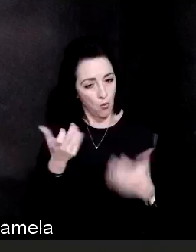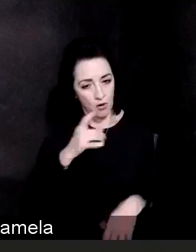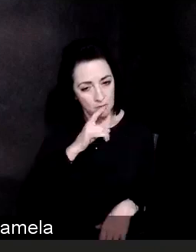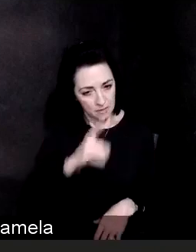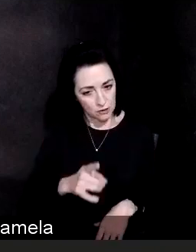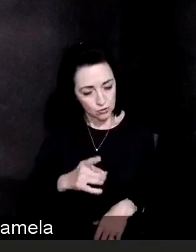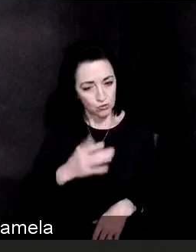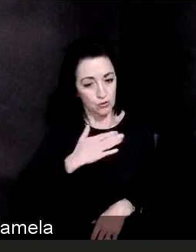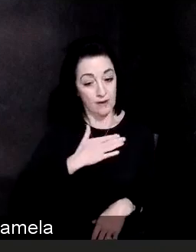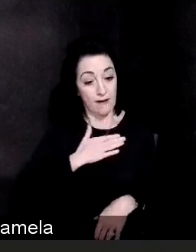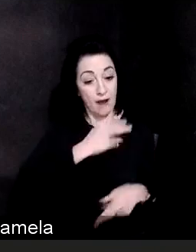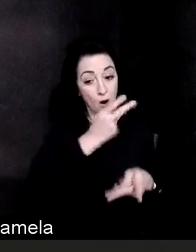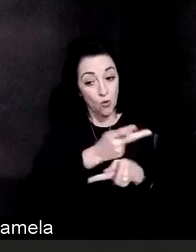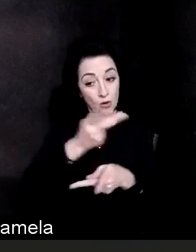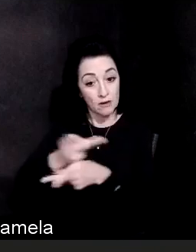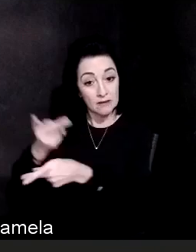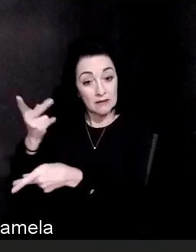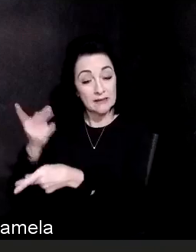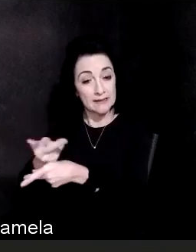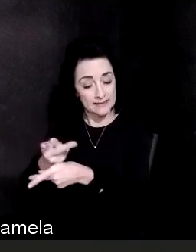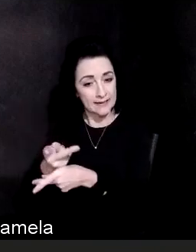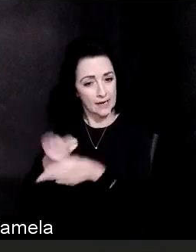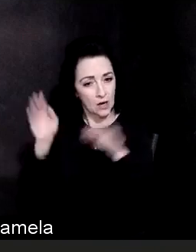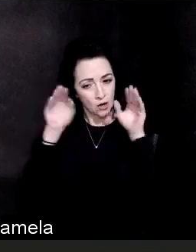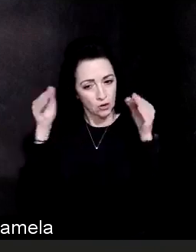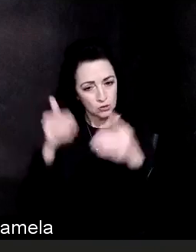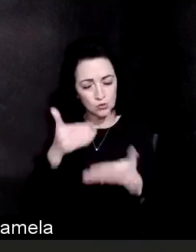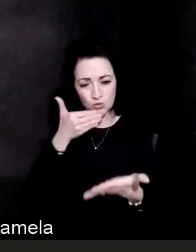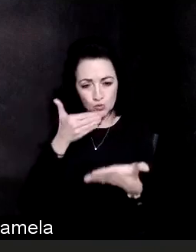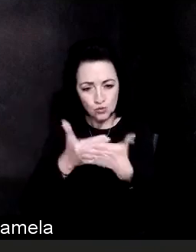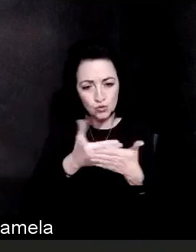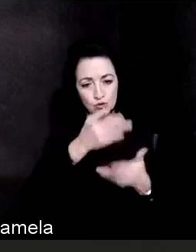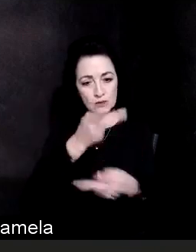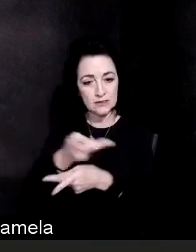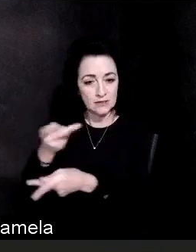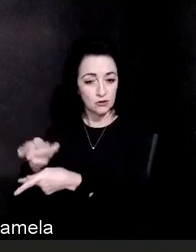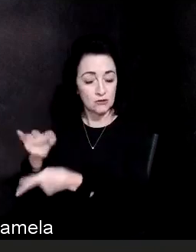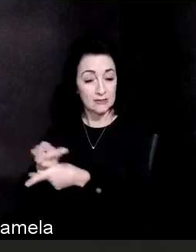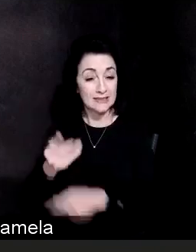and what that means is, I'm asking all of you that if you have procedures scheduled,